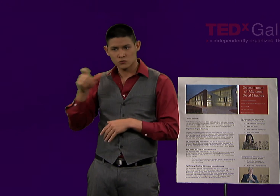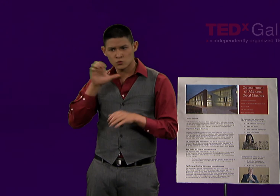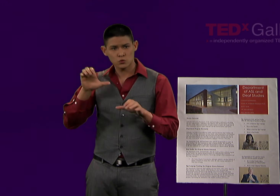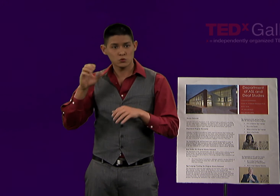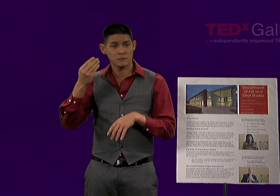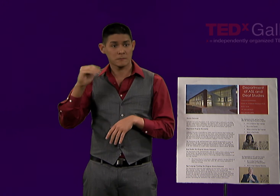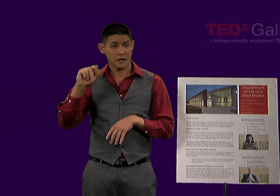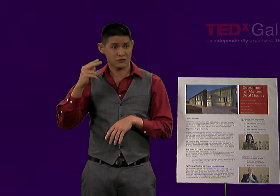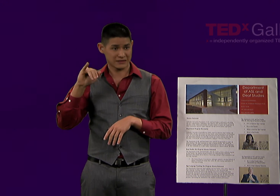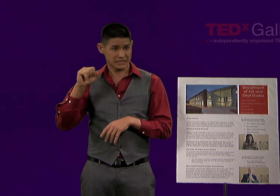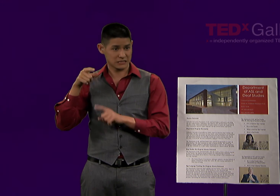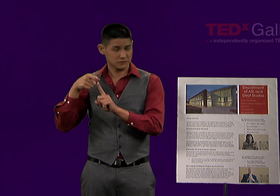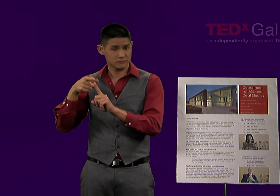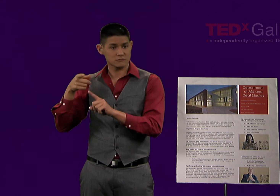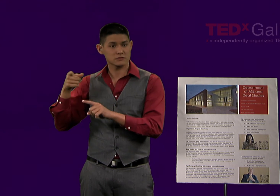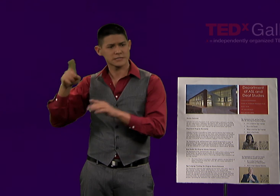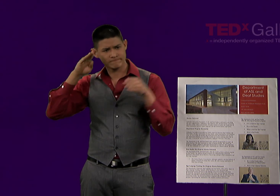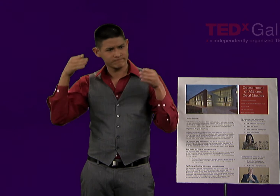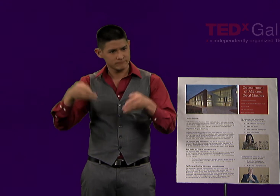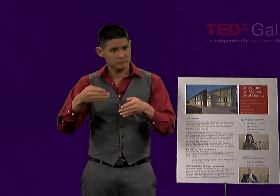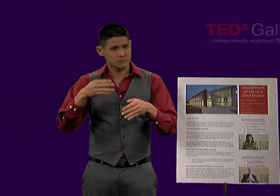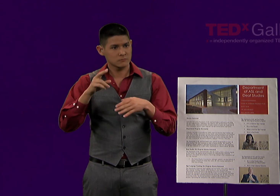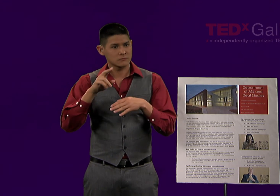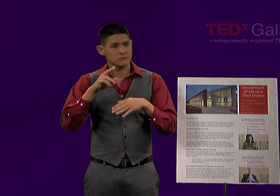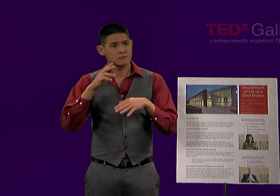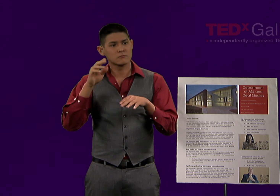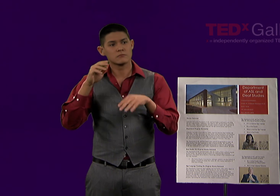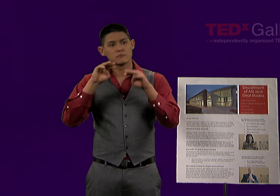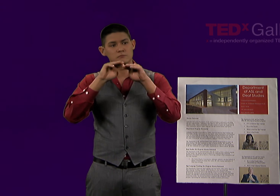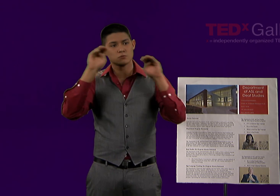to access immediately to signed versions of their information.